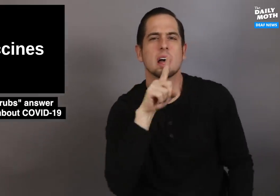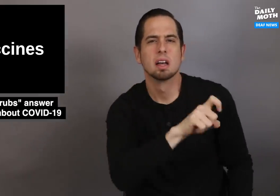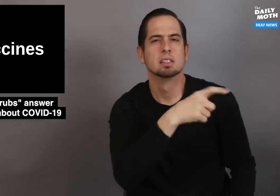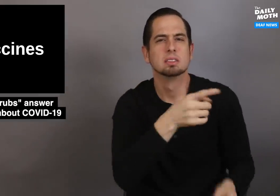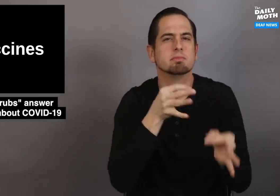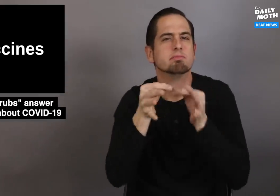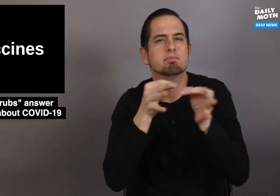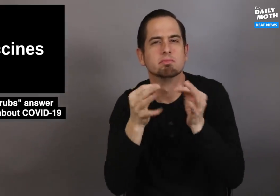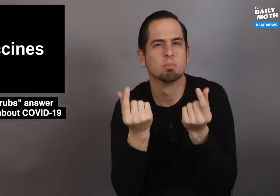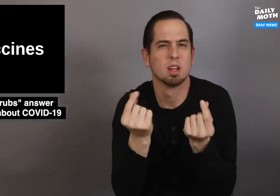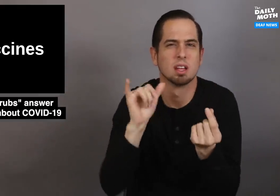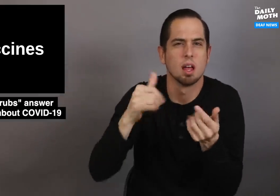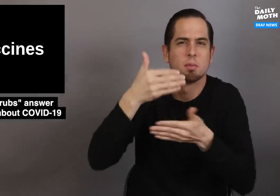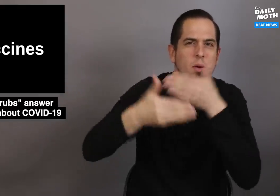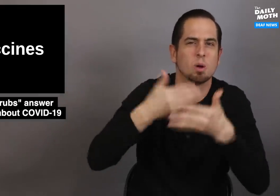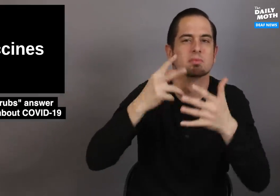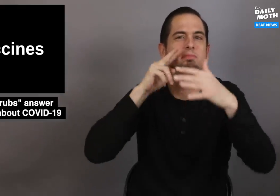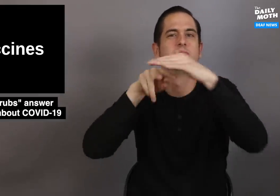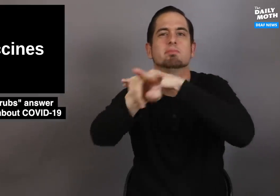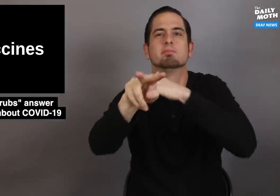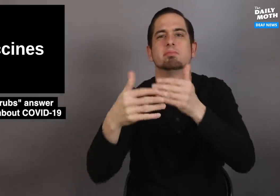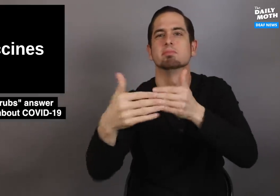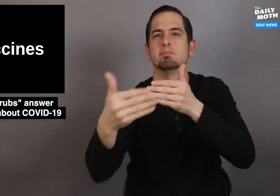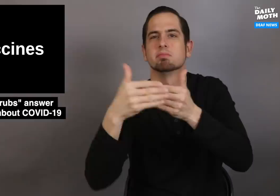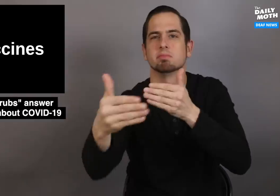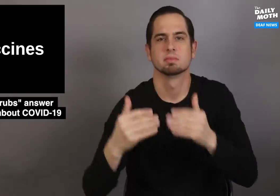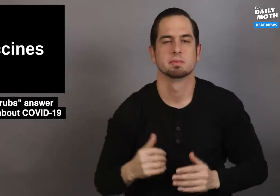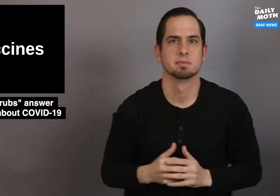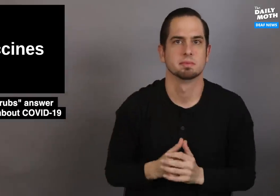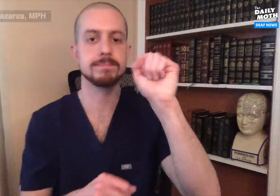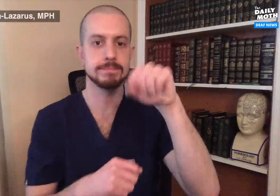I asked them to describe and predict the timeline.